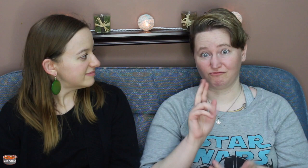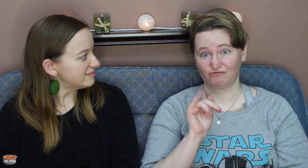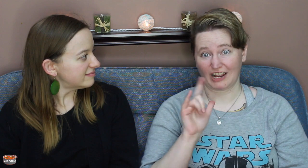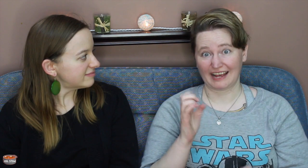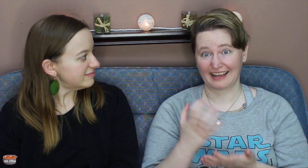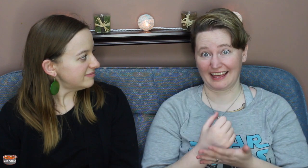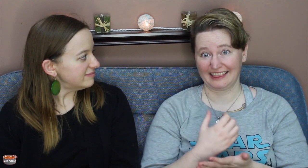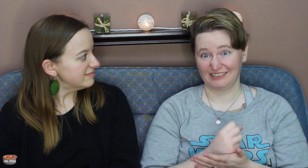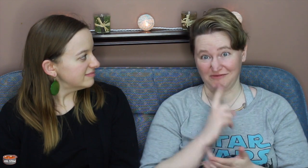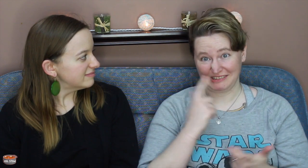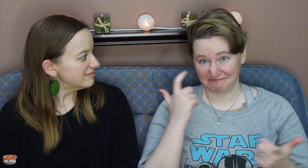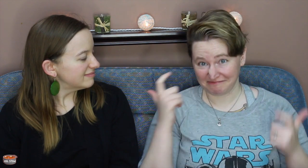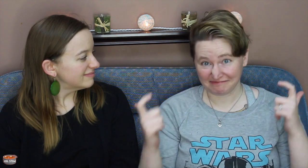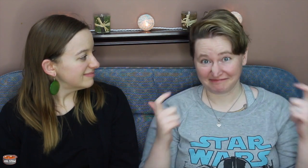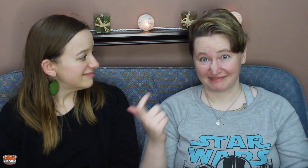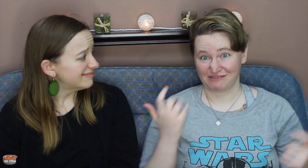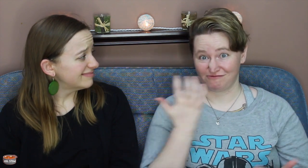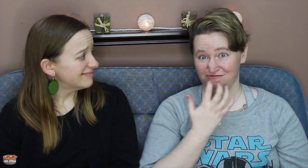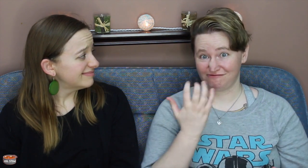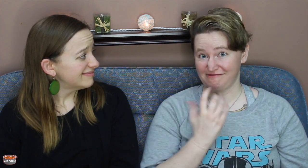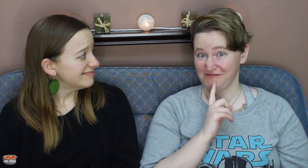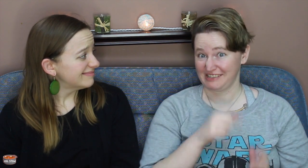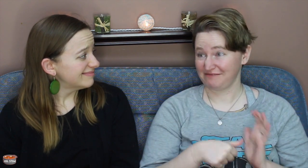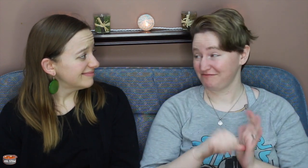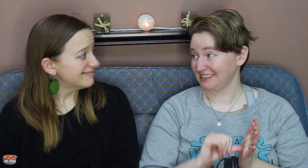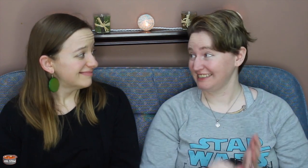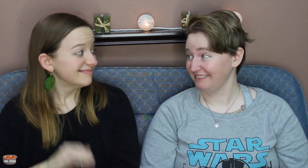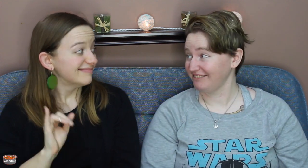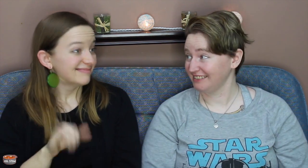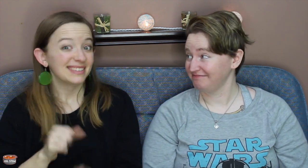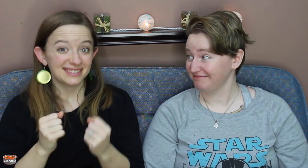amazing about all of those collections of Braille books. That's a huge collection!